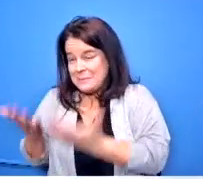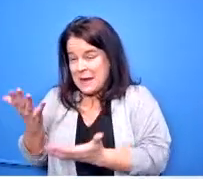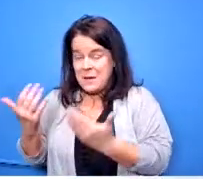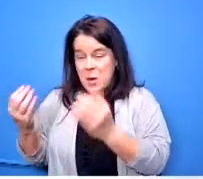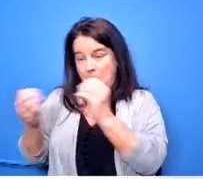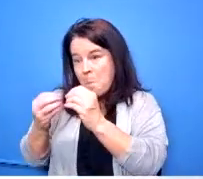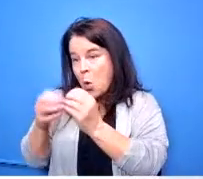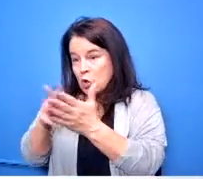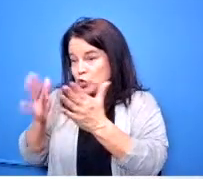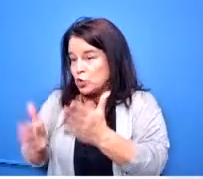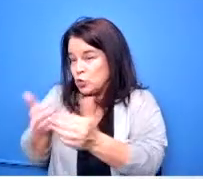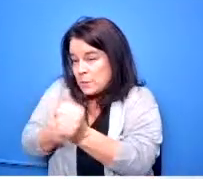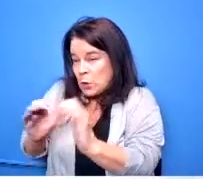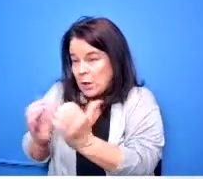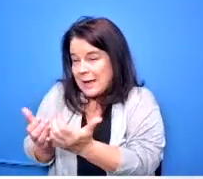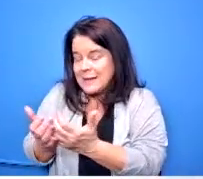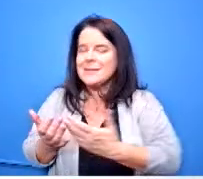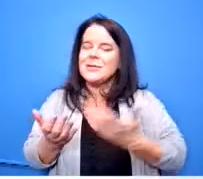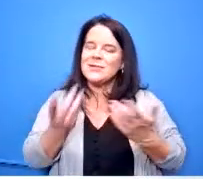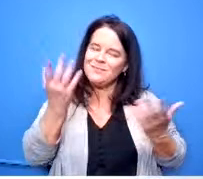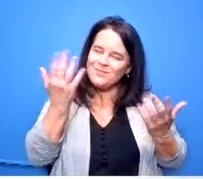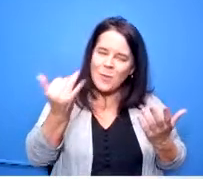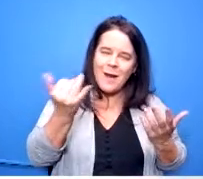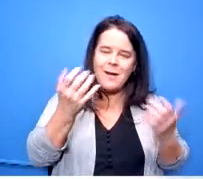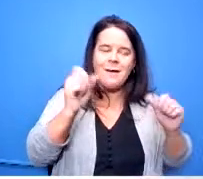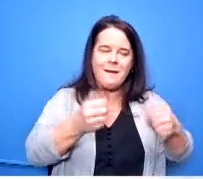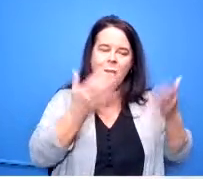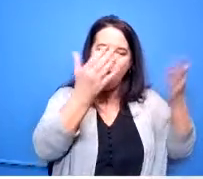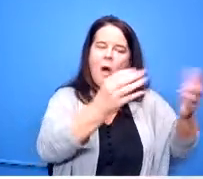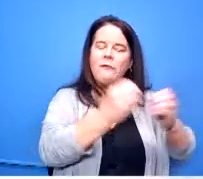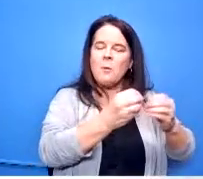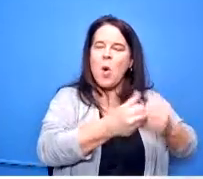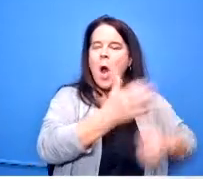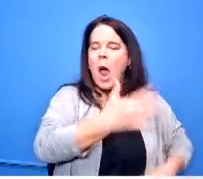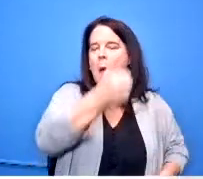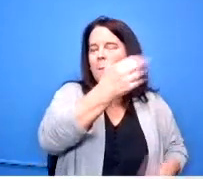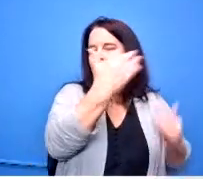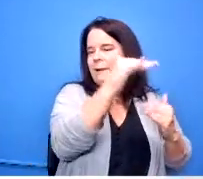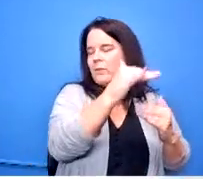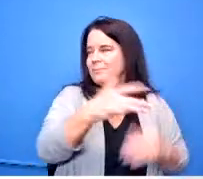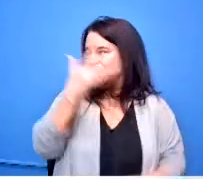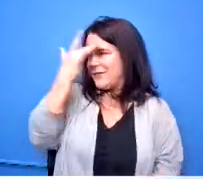upper level classes available to all kids i forget the second part of your question the teacher